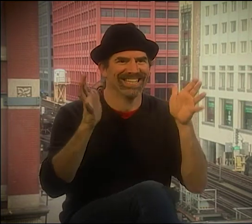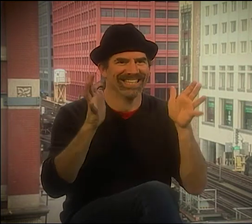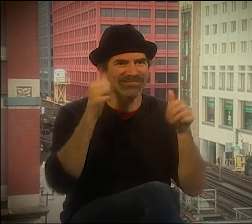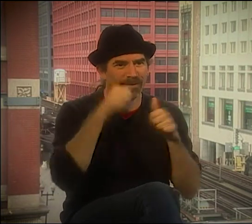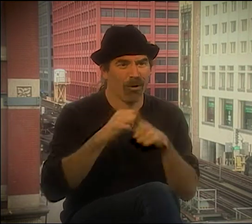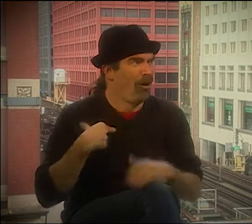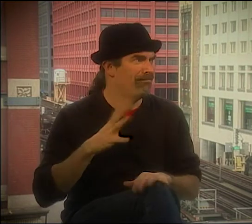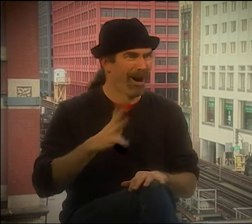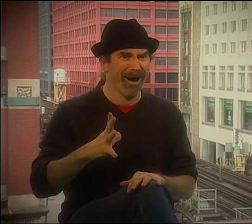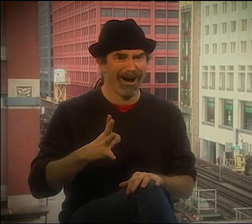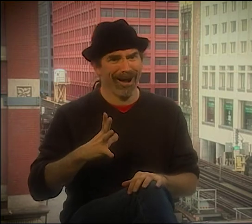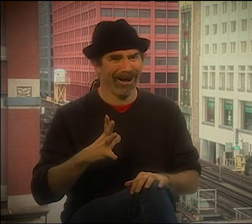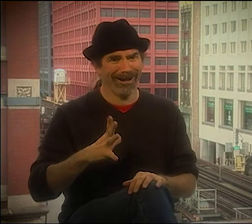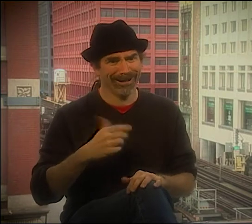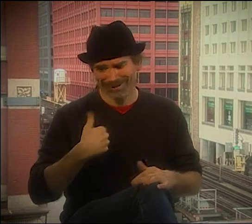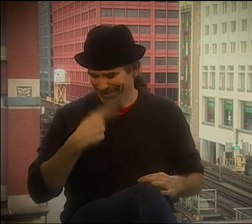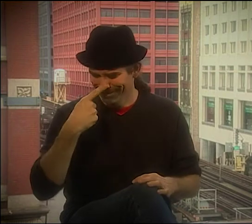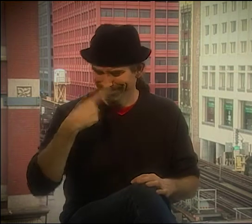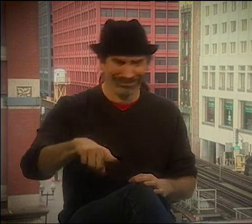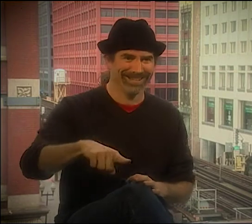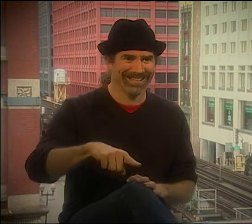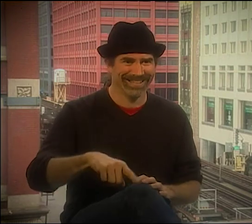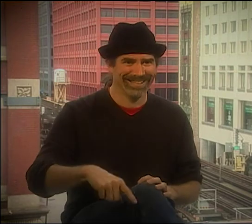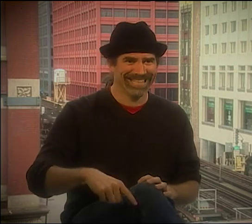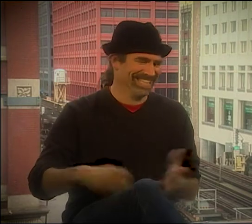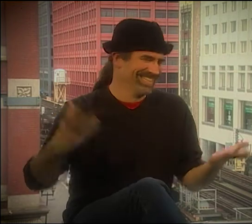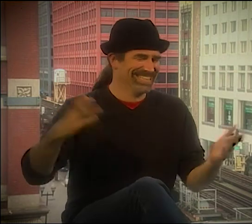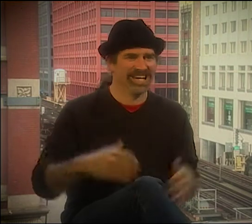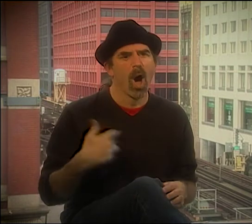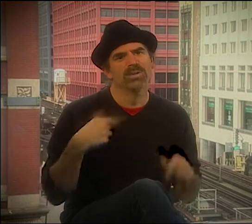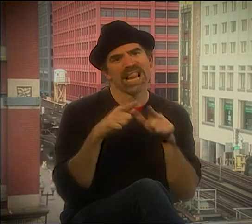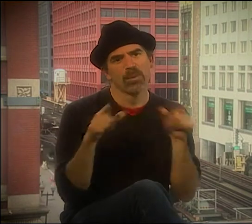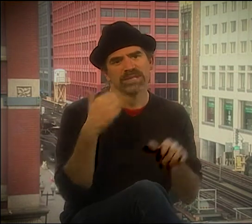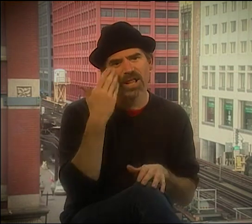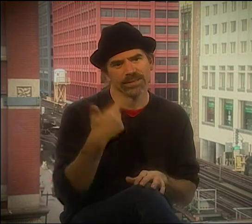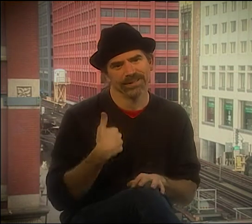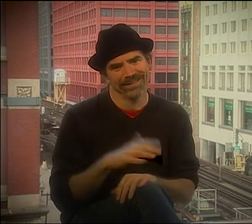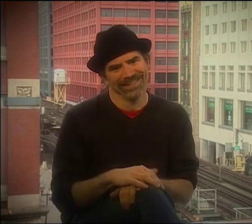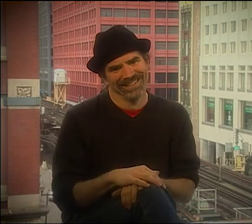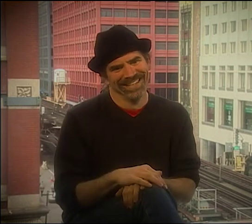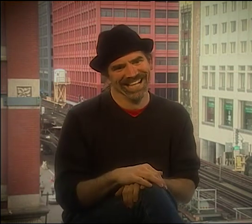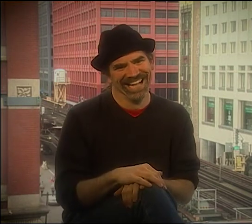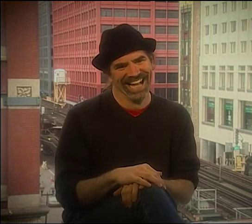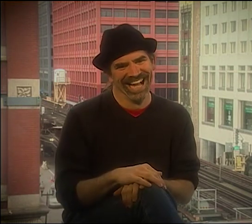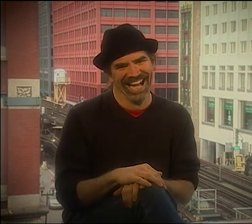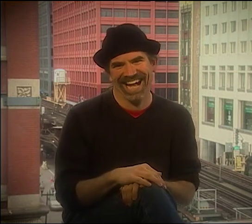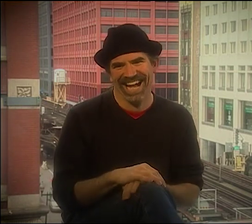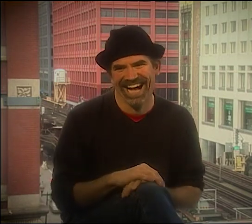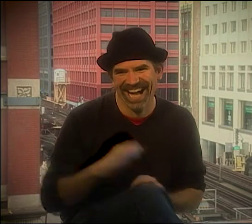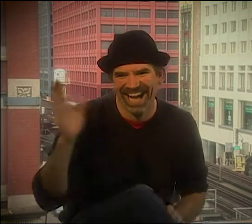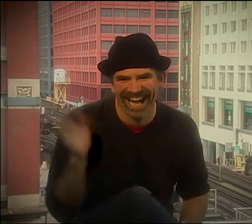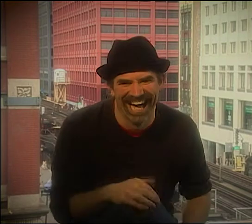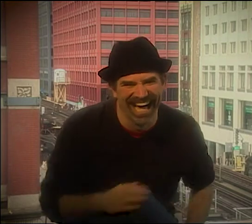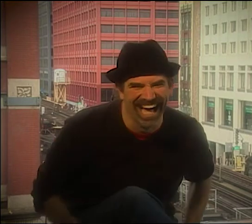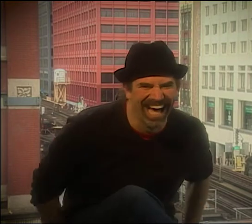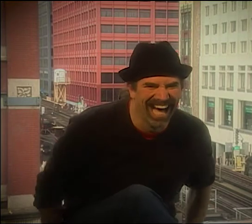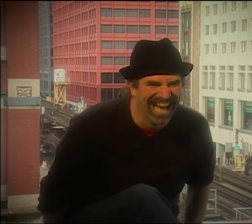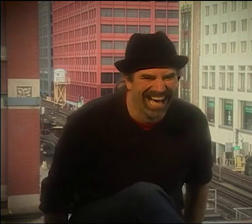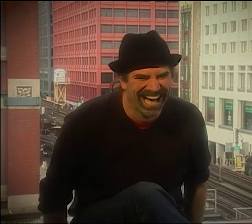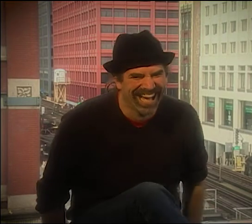AND WE PERFORMED, AND I THINK I WAS--MADE, OH, MAYBE $25. I SAID, "OH, GREAT.